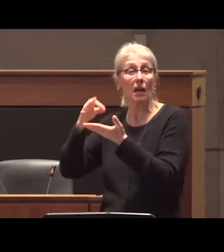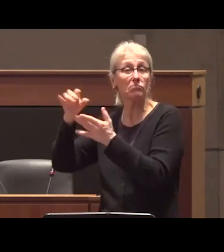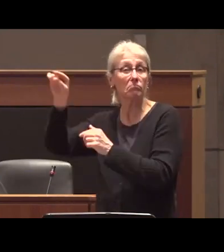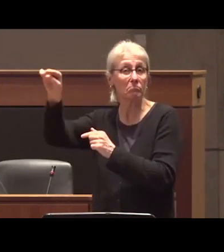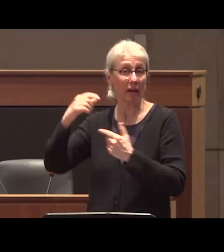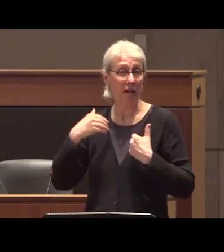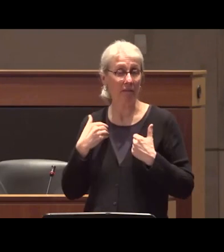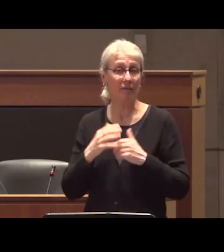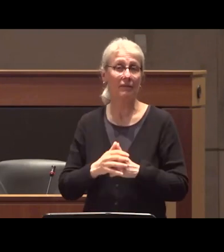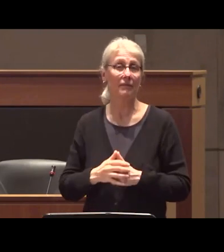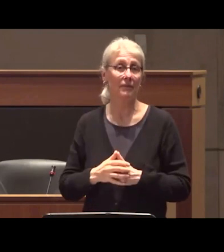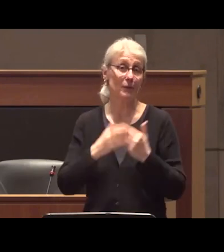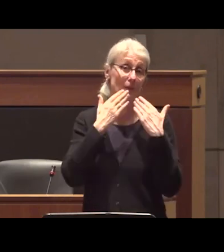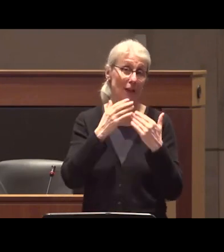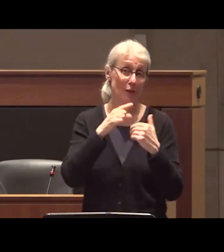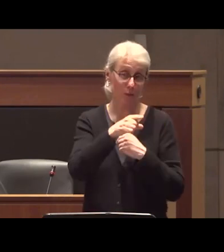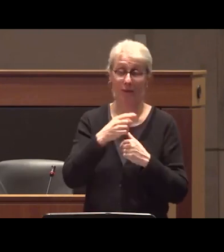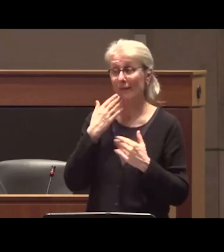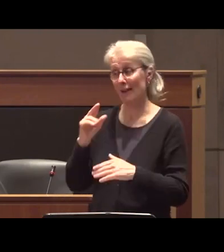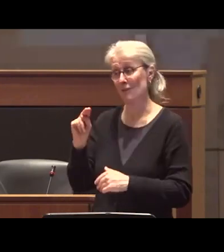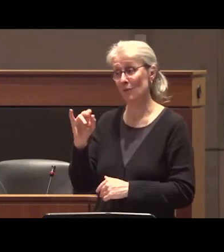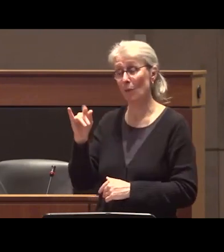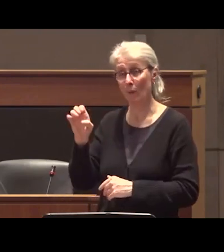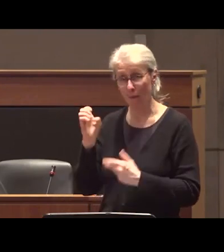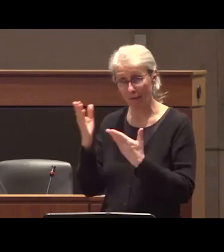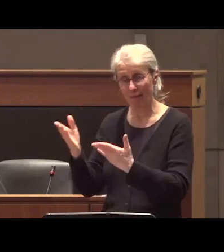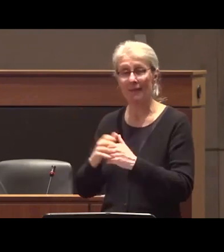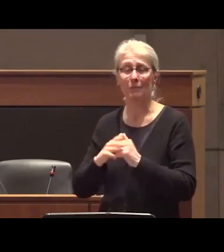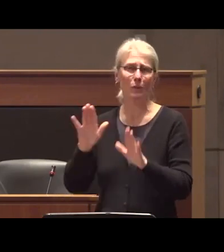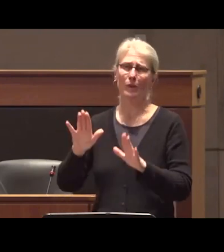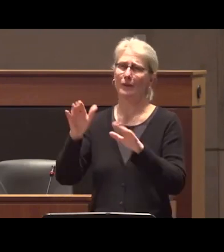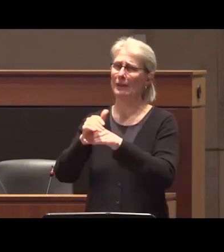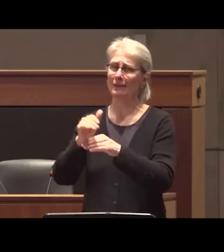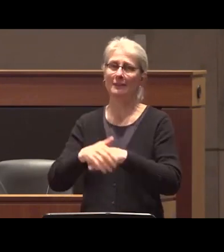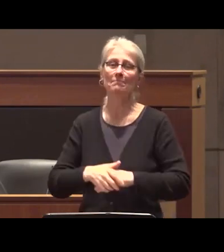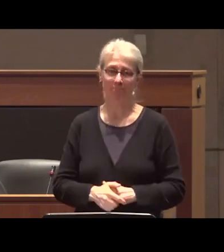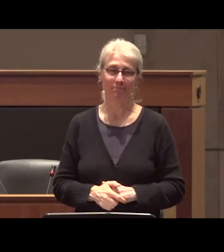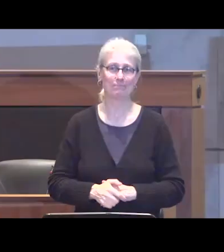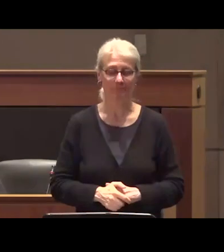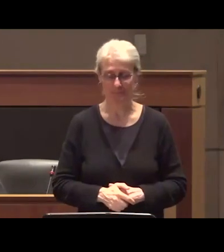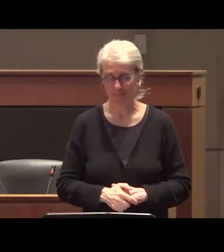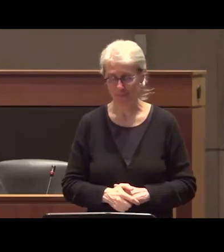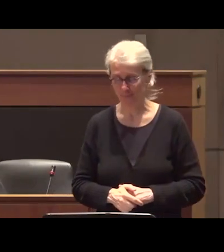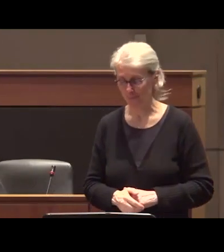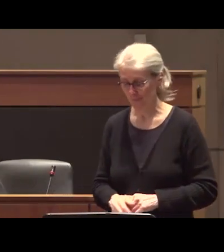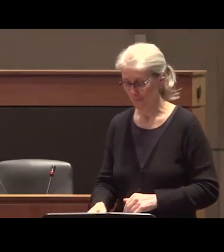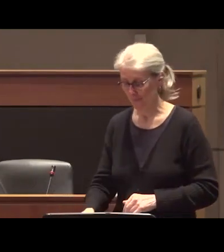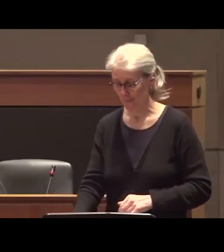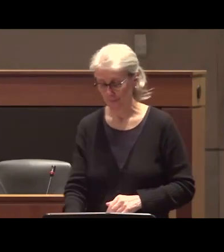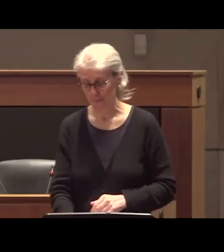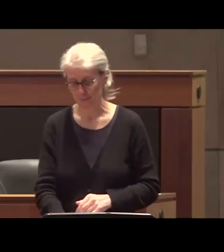all and especially Nicole thank you uh this has been a wonderful event you very much